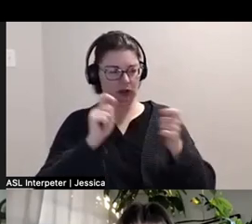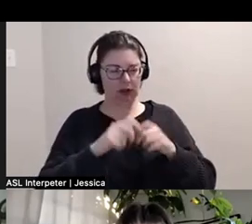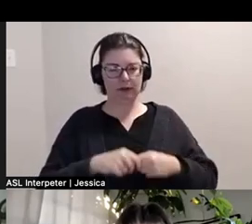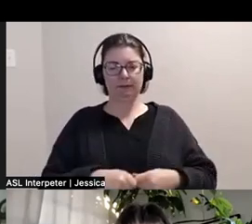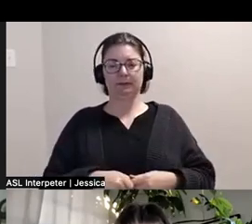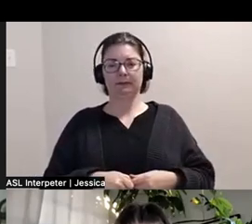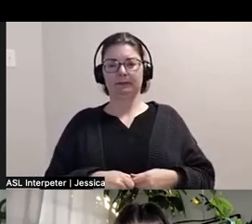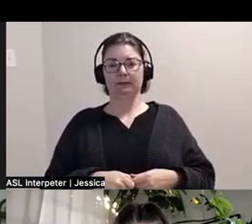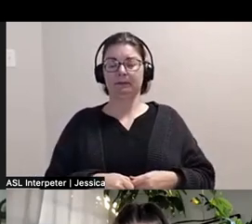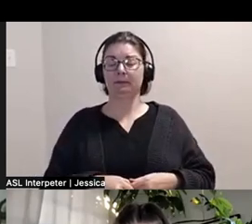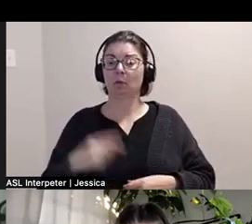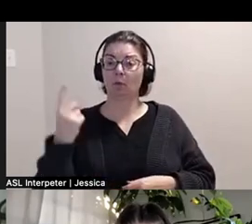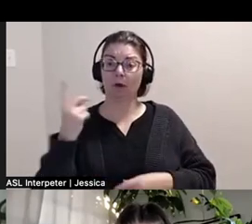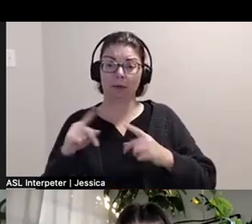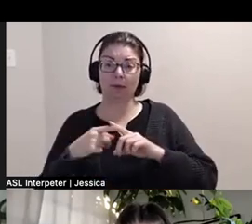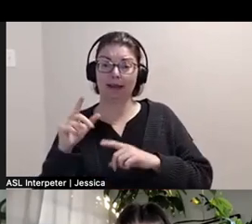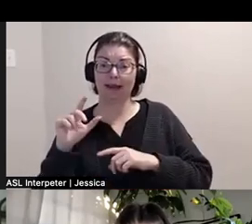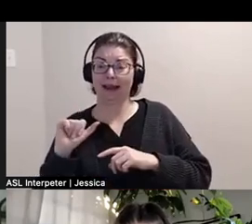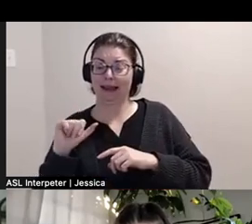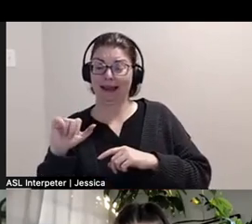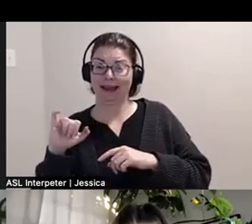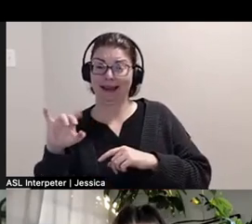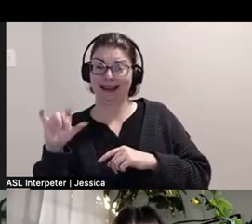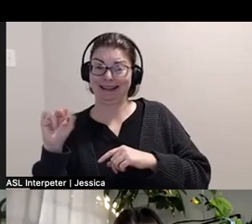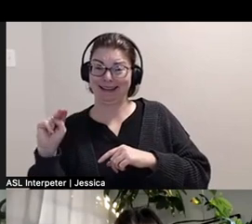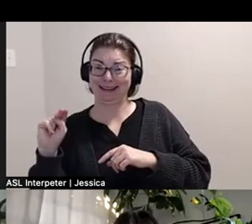And one of those people was Aiden also a good friend of patches and slept over *laughs*